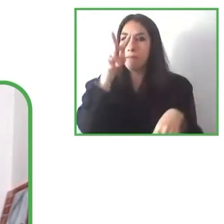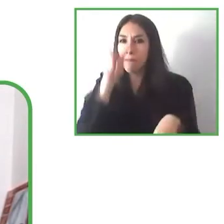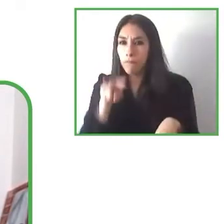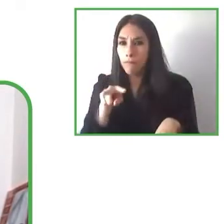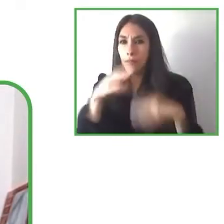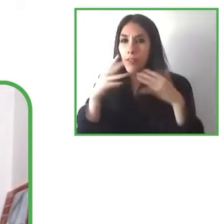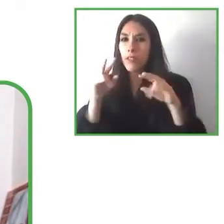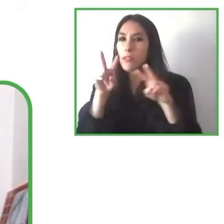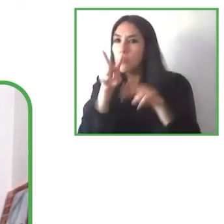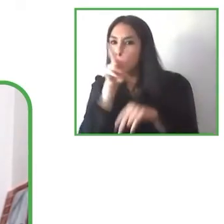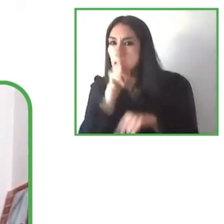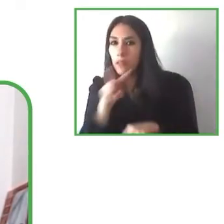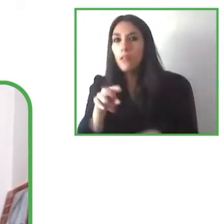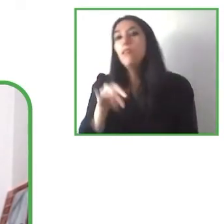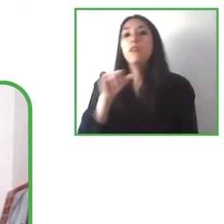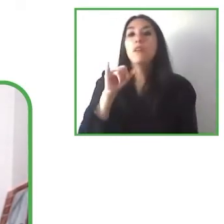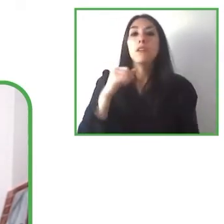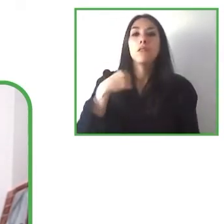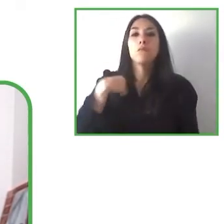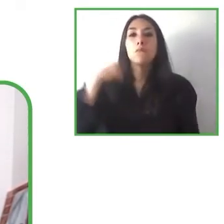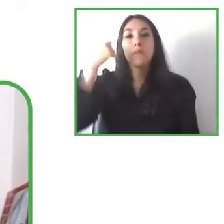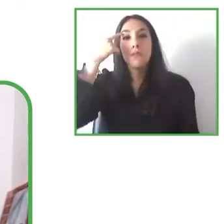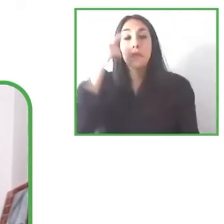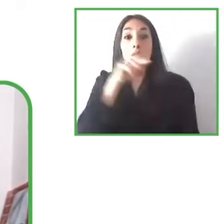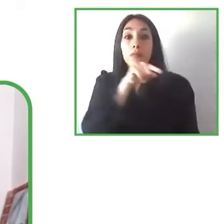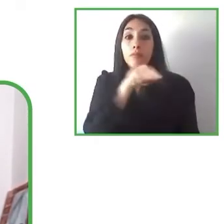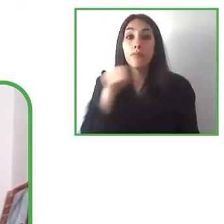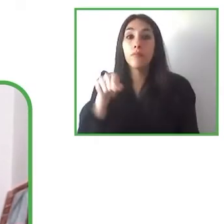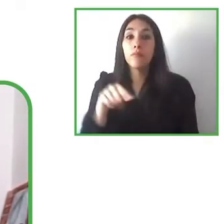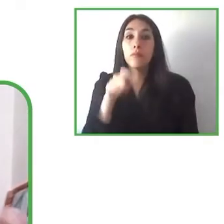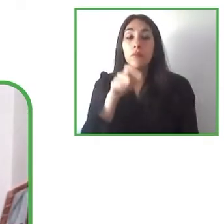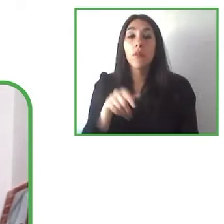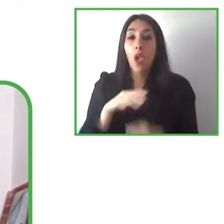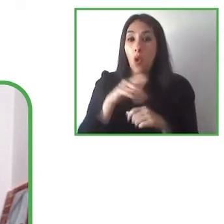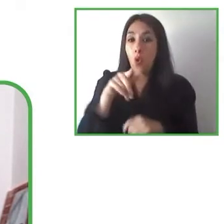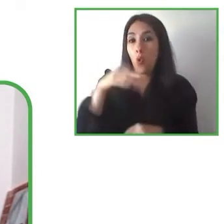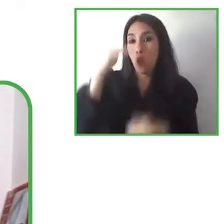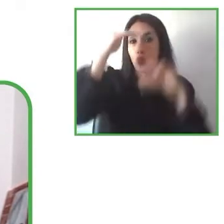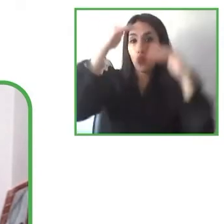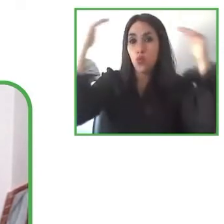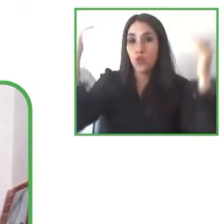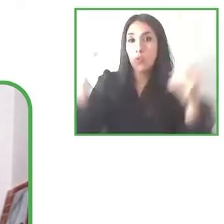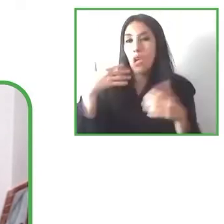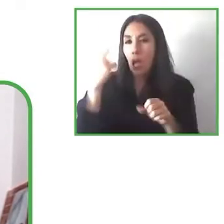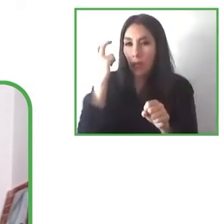also, we consider the difficulties adults have to access people the information